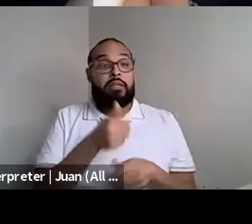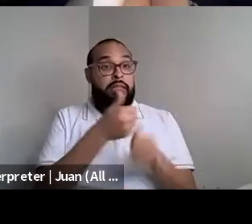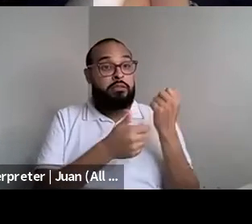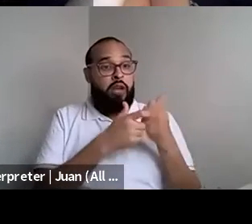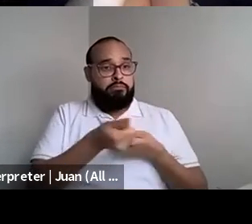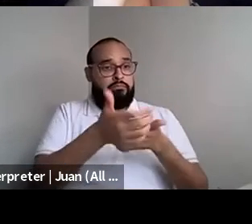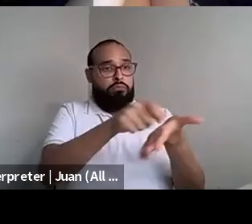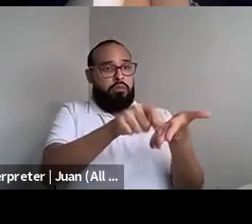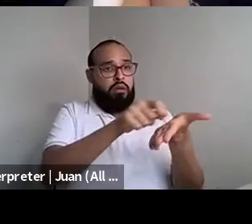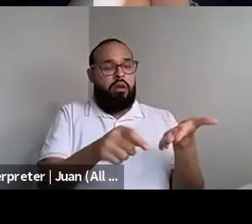Kokumo: From my perspective, and